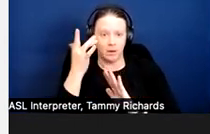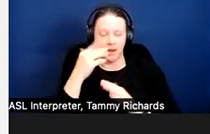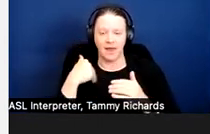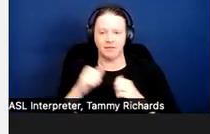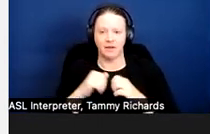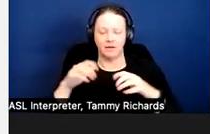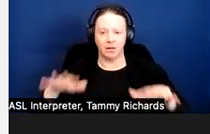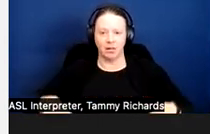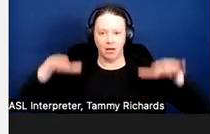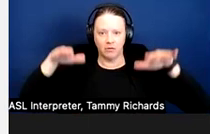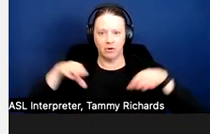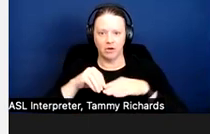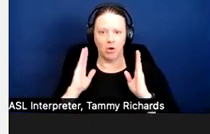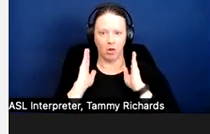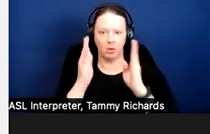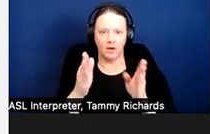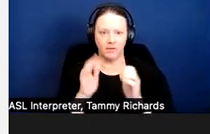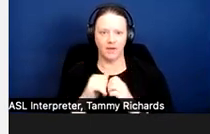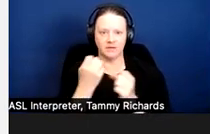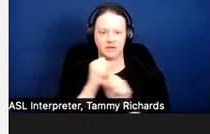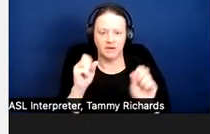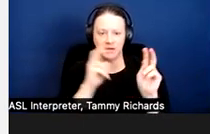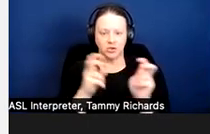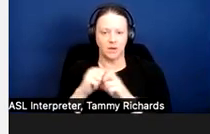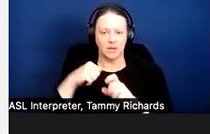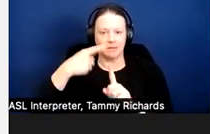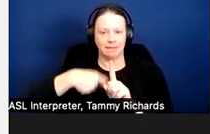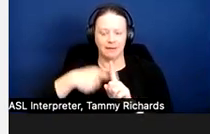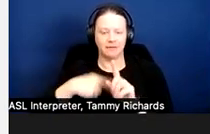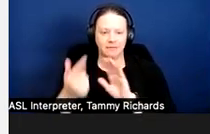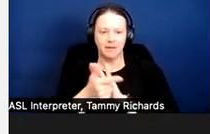is a safety issue and lease violation and must be addressed immediately.